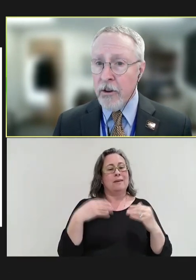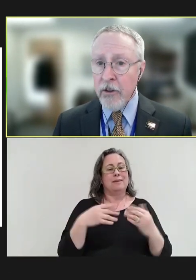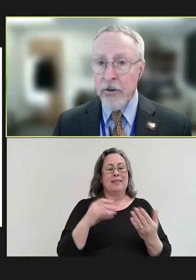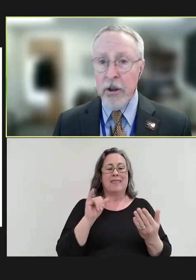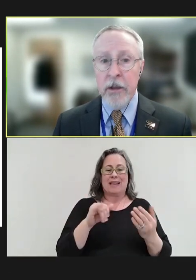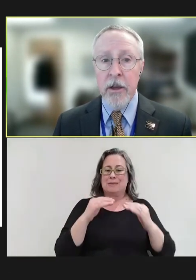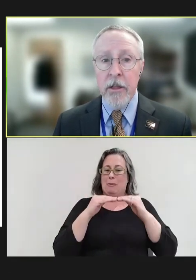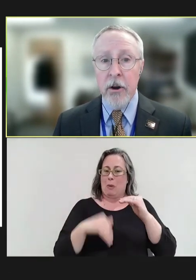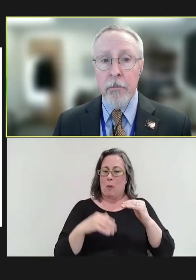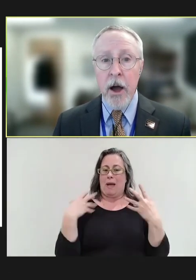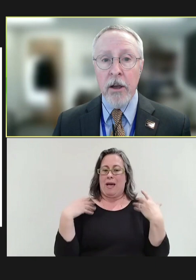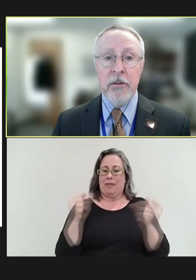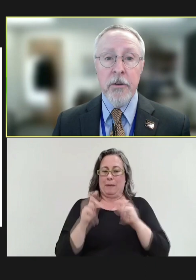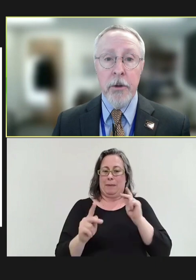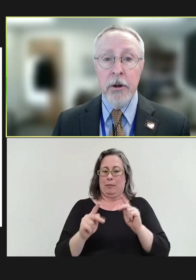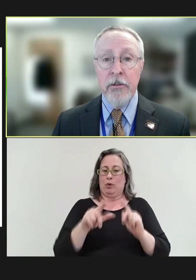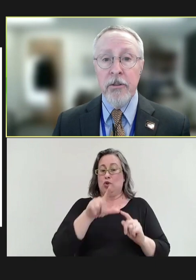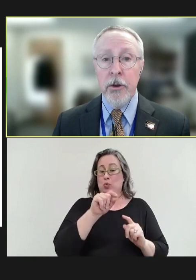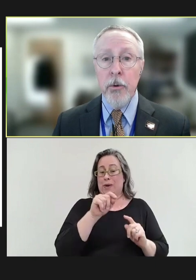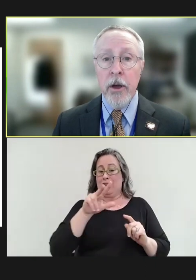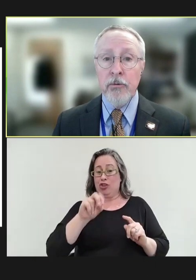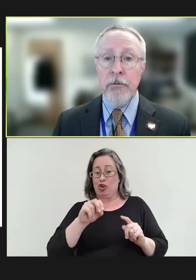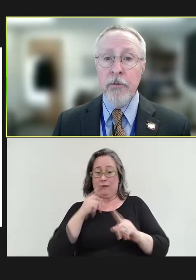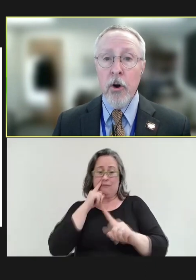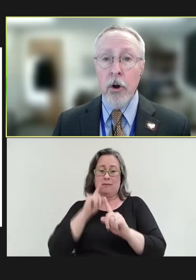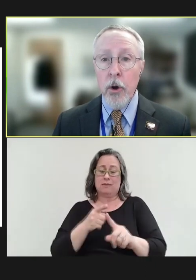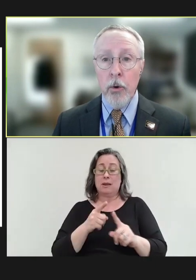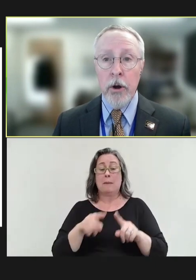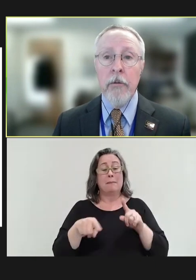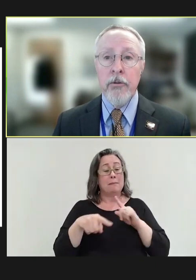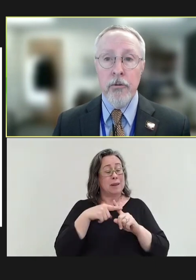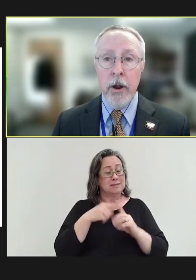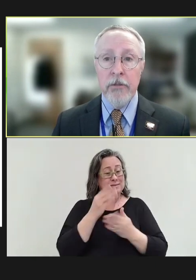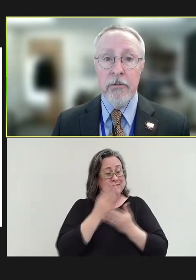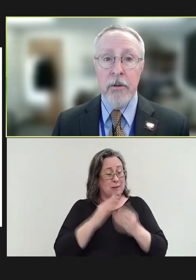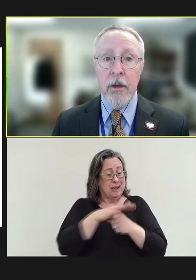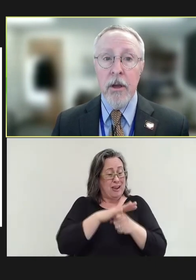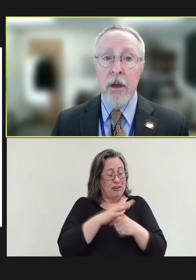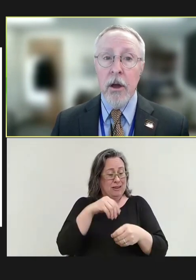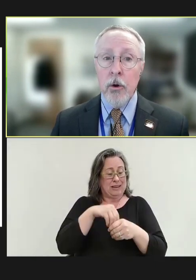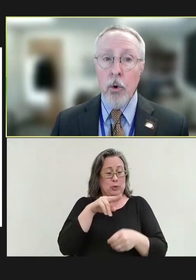Additionally, there are pockets of communities in the U.S. with far lower coverage rates. According